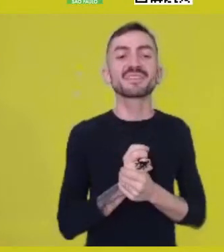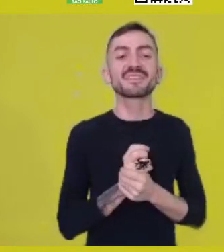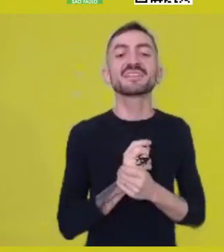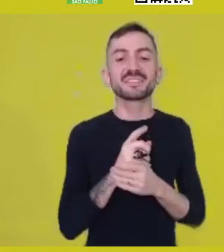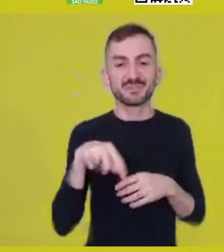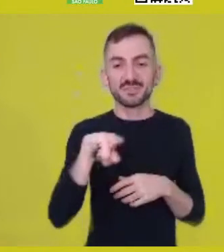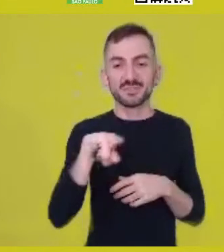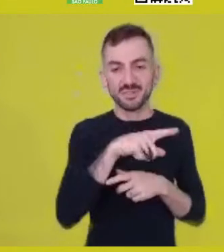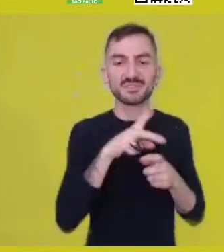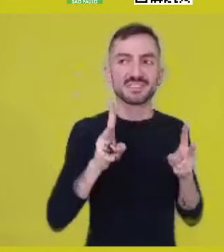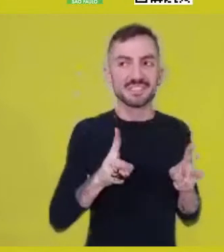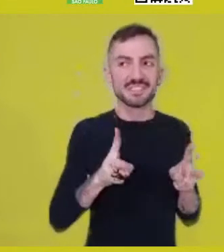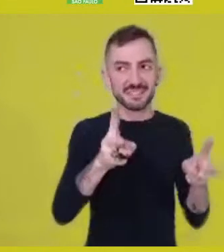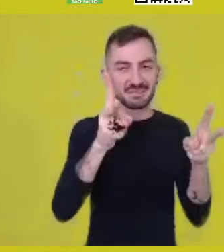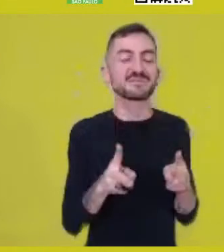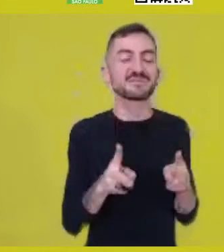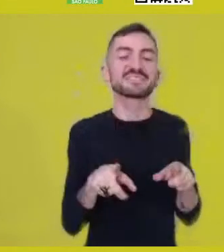without disenchantment.